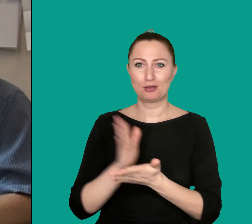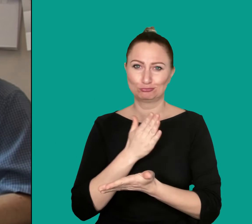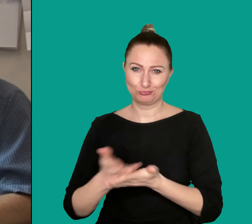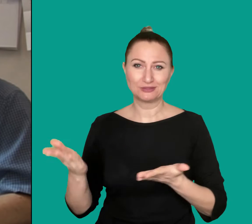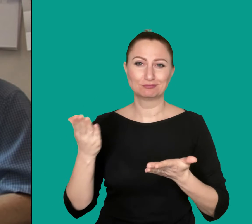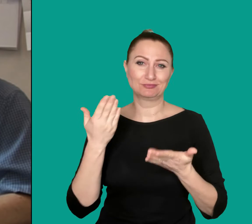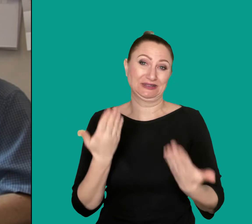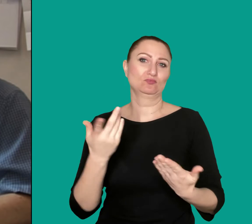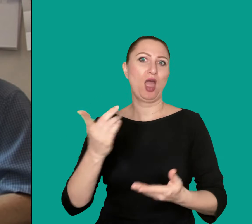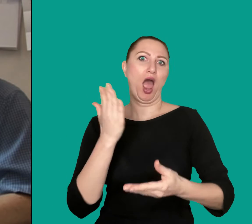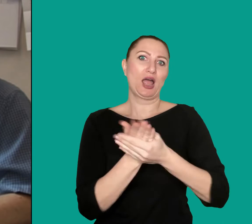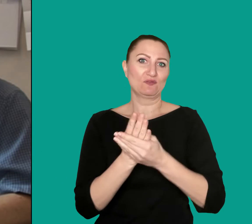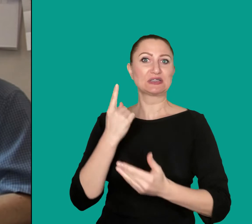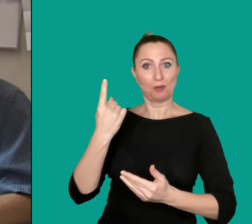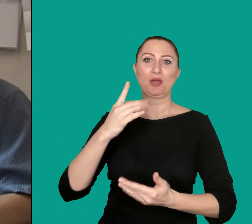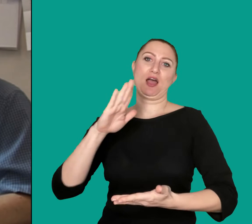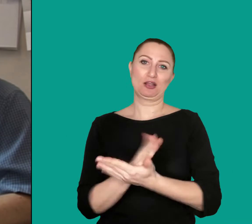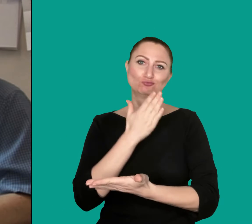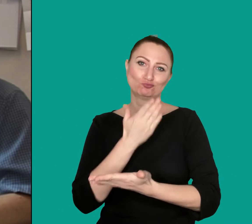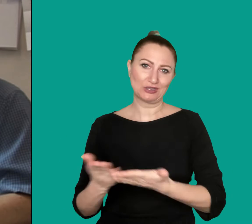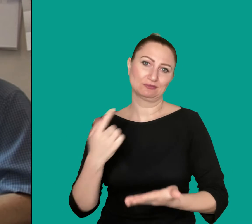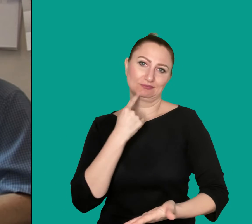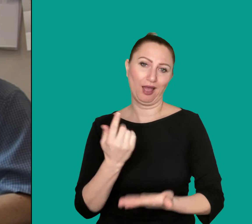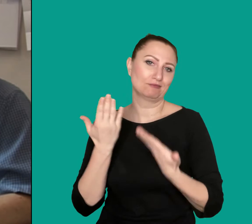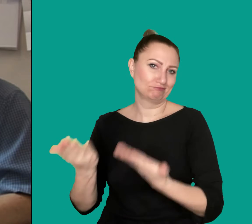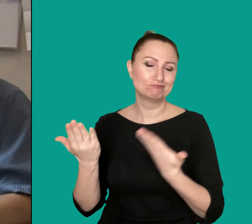and what material has no value and can be discarded.